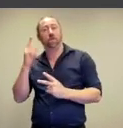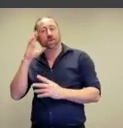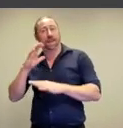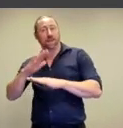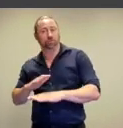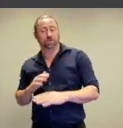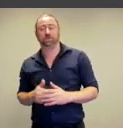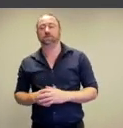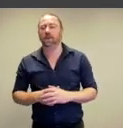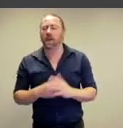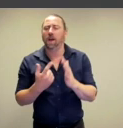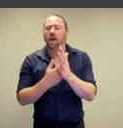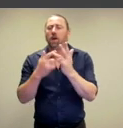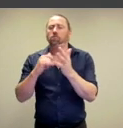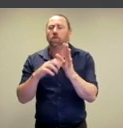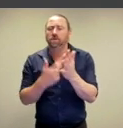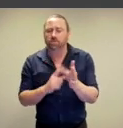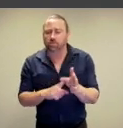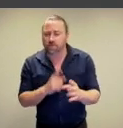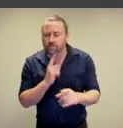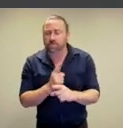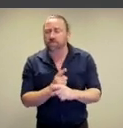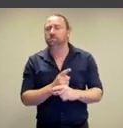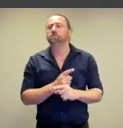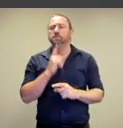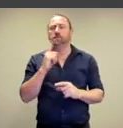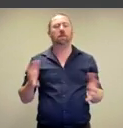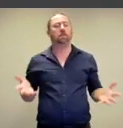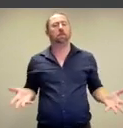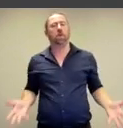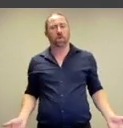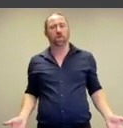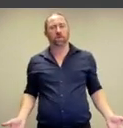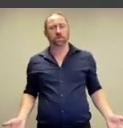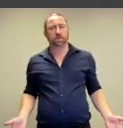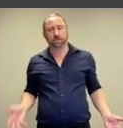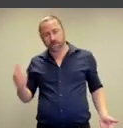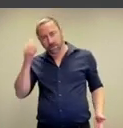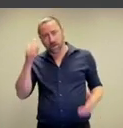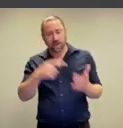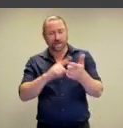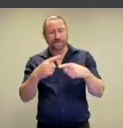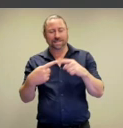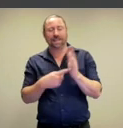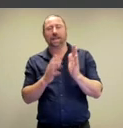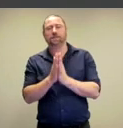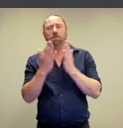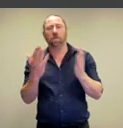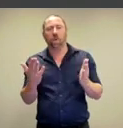people.' Ah, Rosemary says, 'that the mimics of